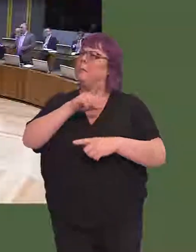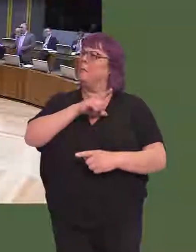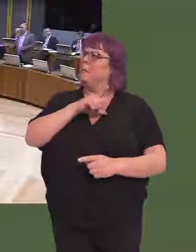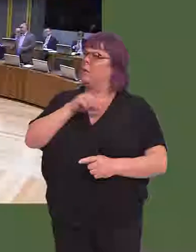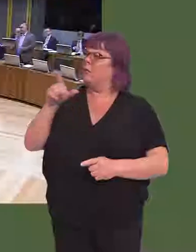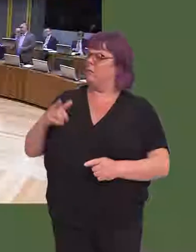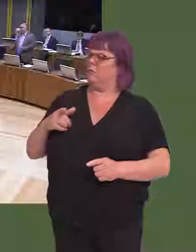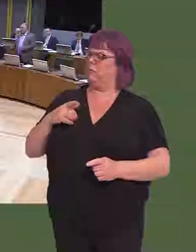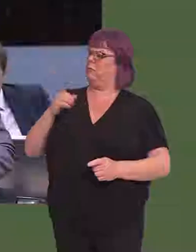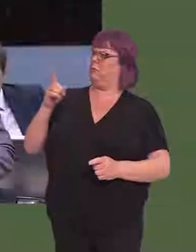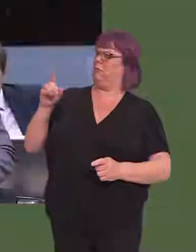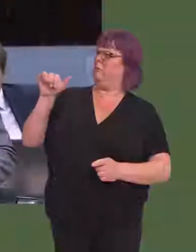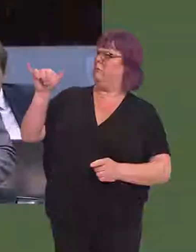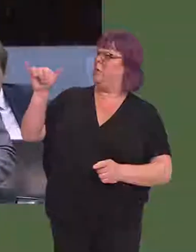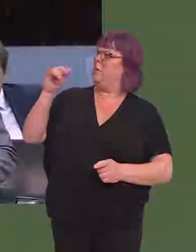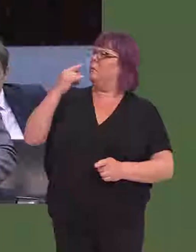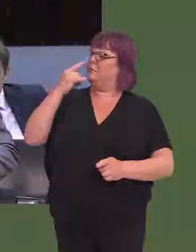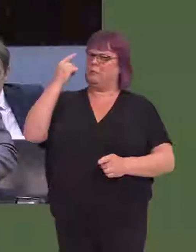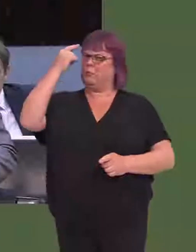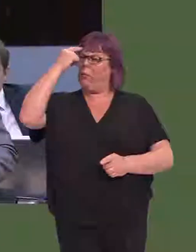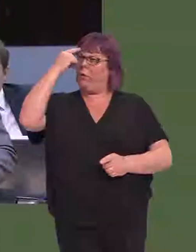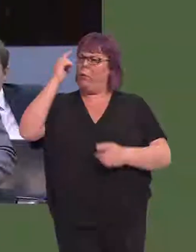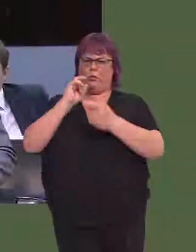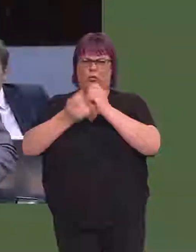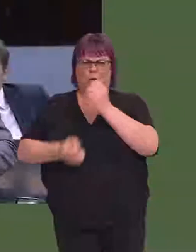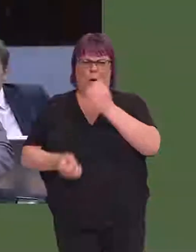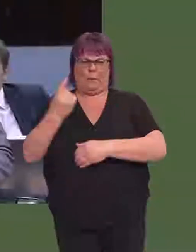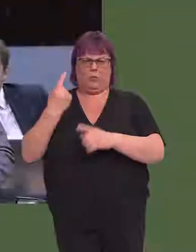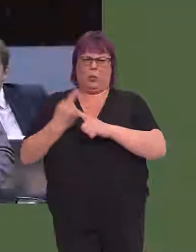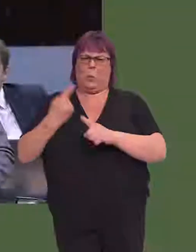for many people, because we were led to believe that the change would come in the very early